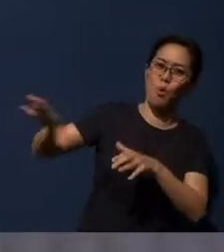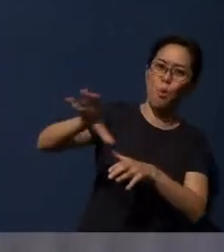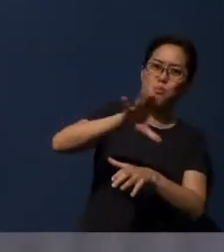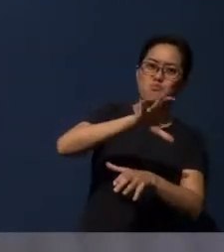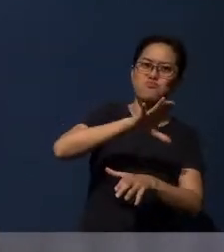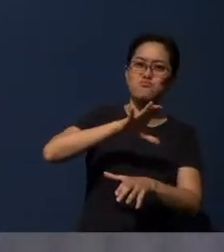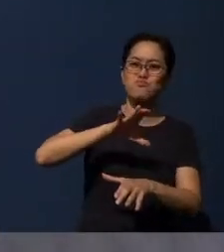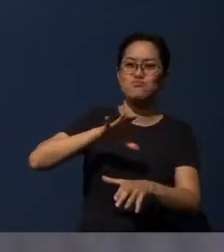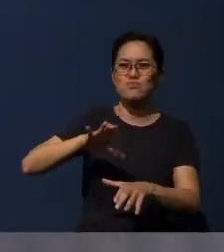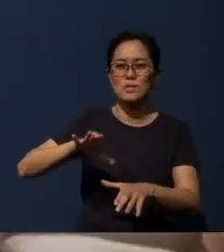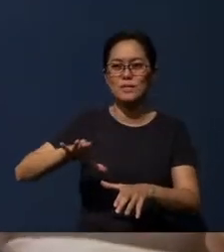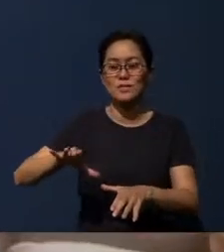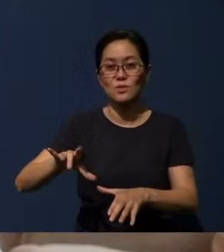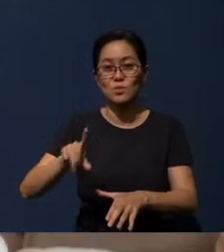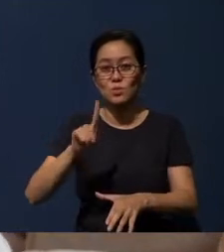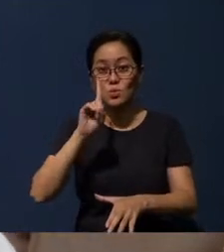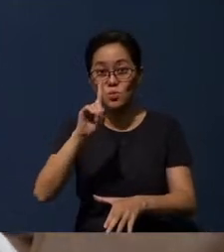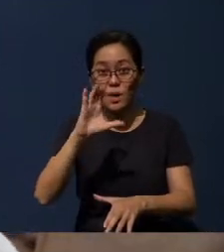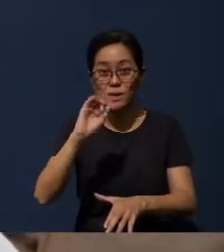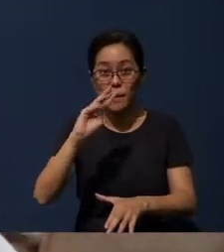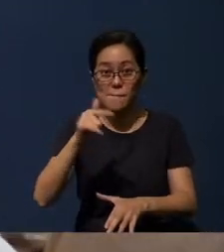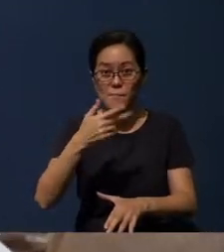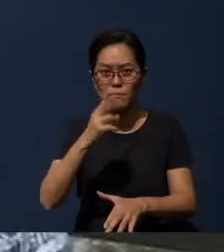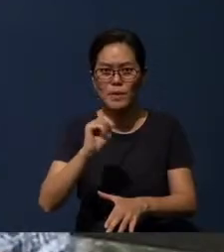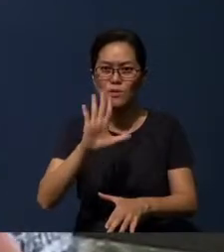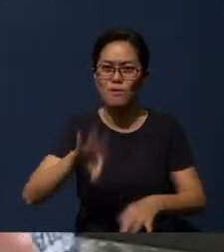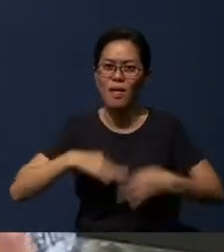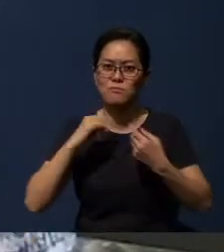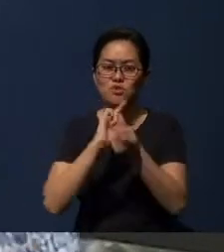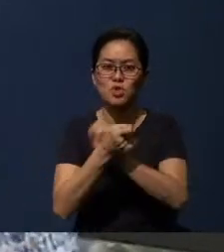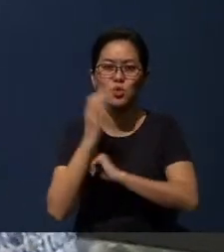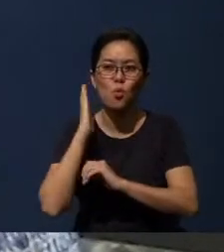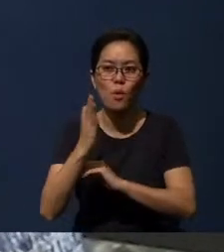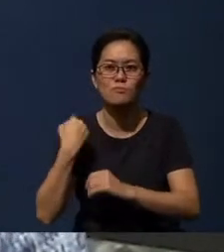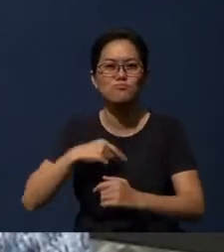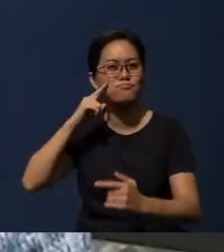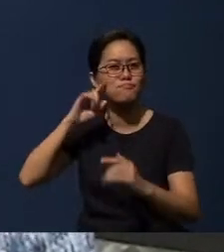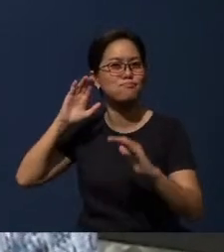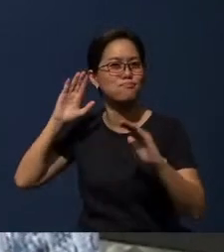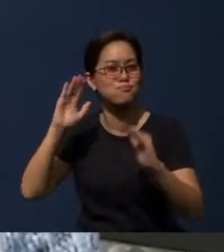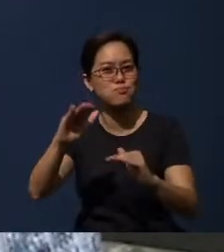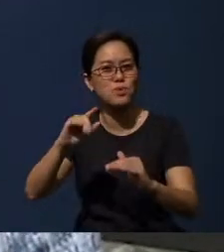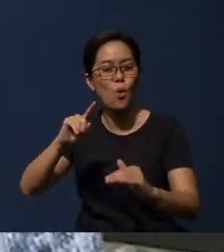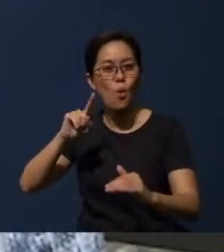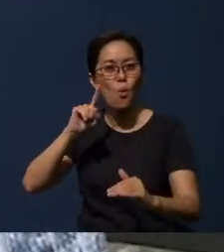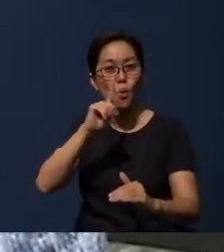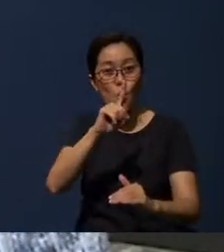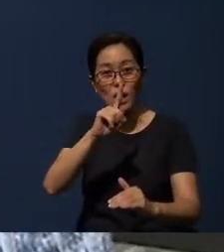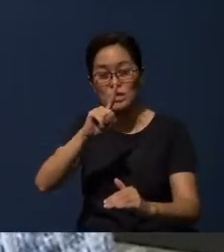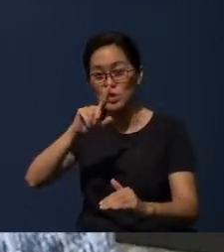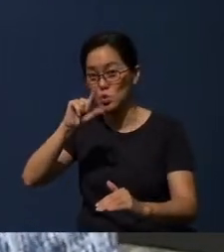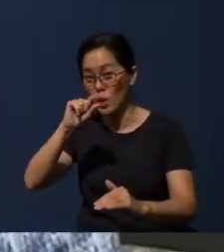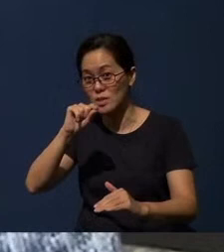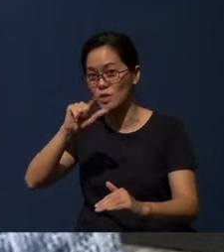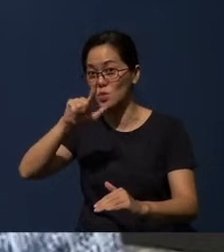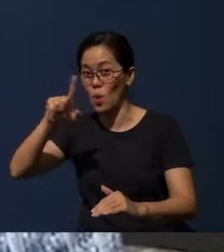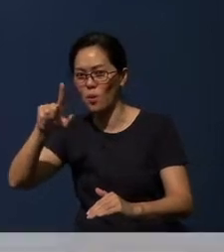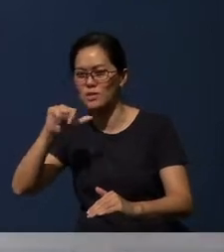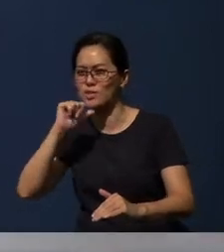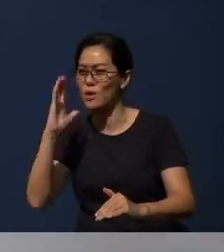It'll change your life. We are looking forward to One 2021. Don't miss it.